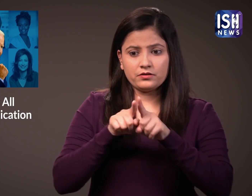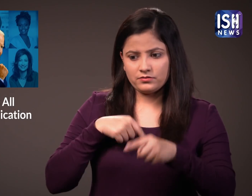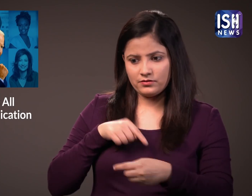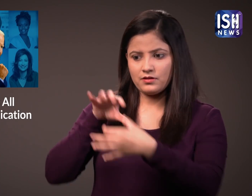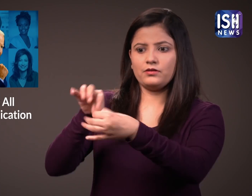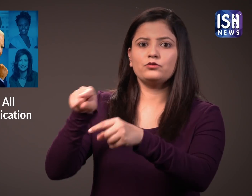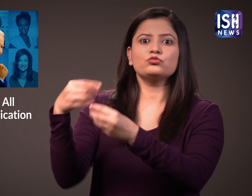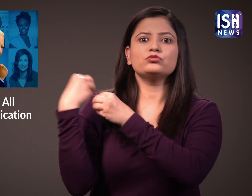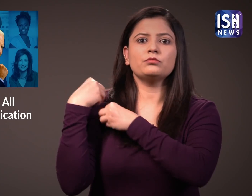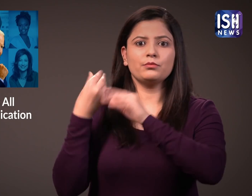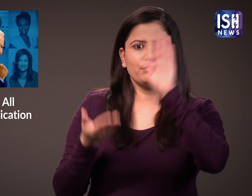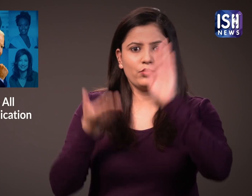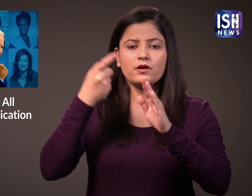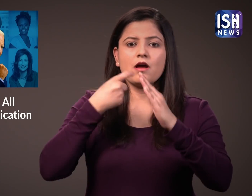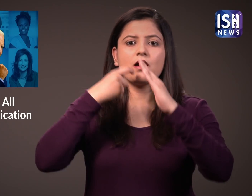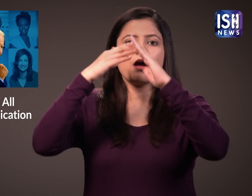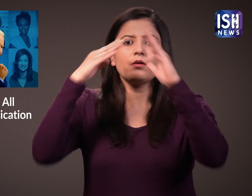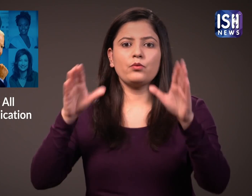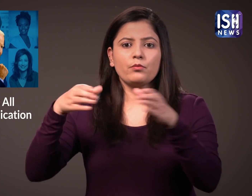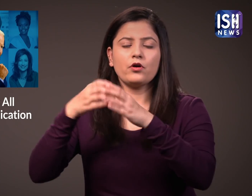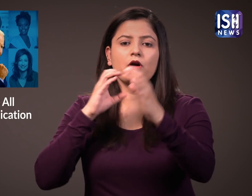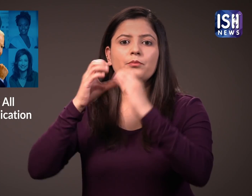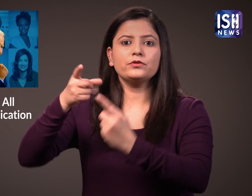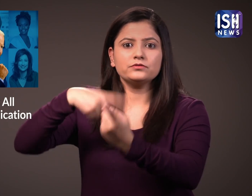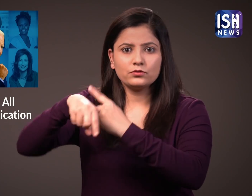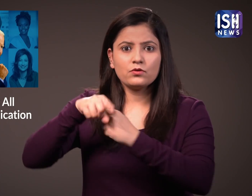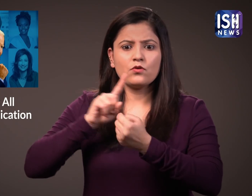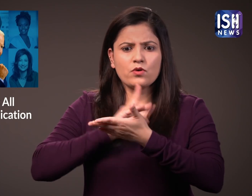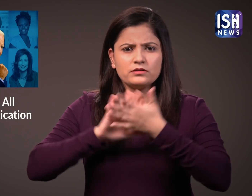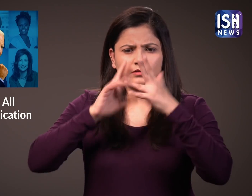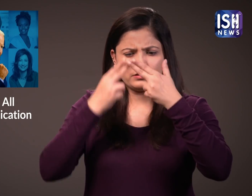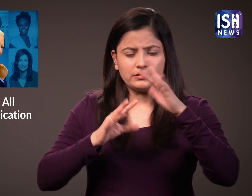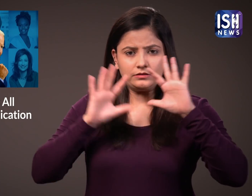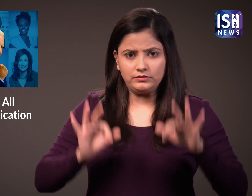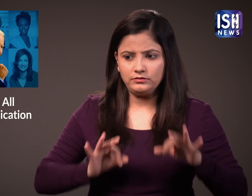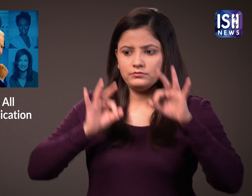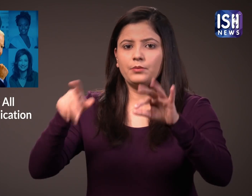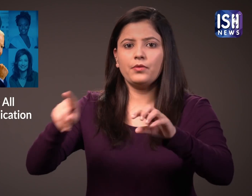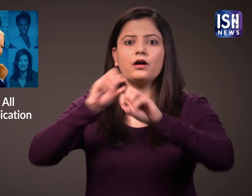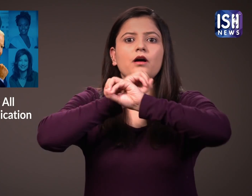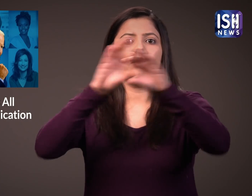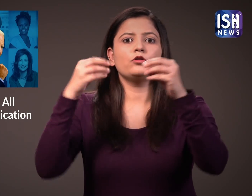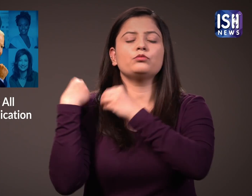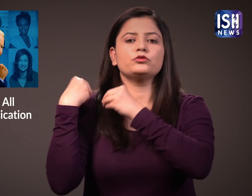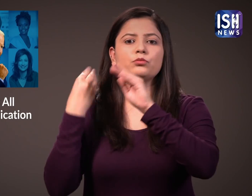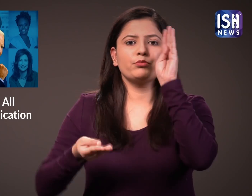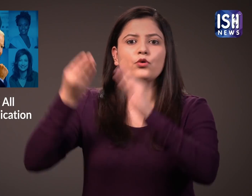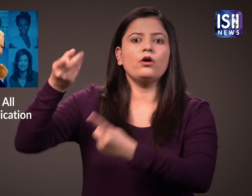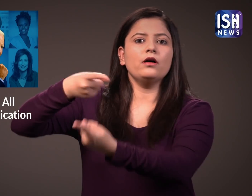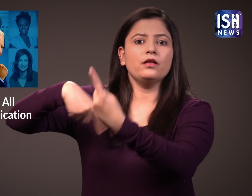This will be done through the White House communication team. They will deliver updates transparently.